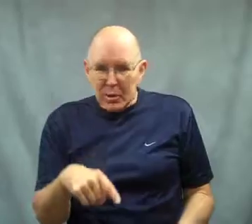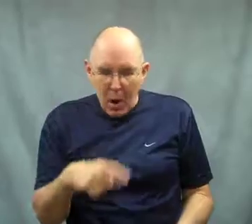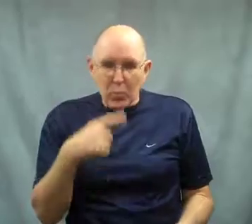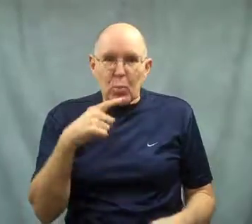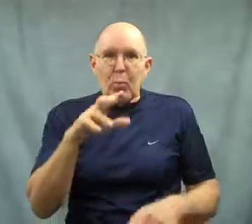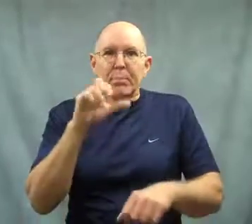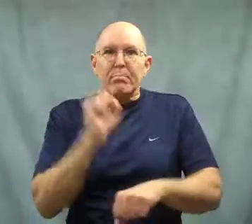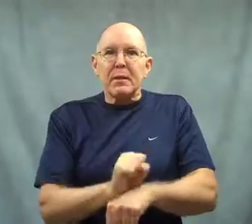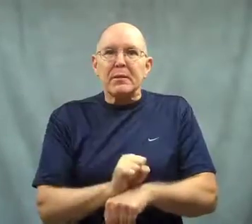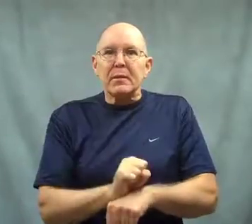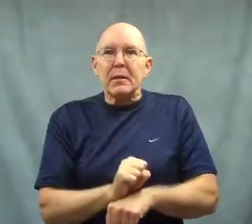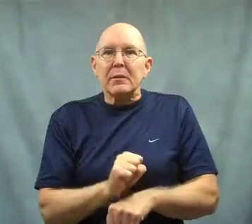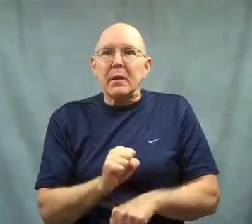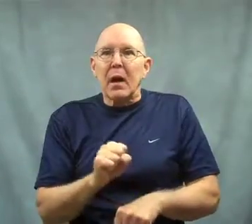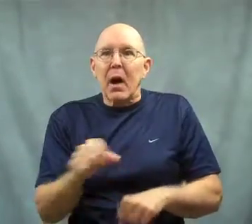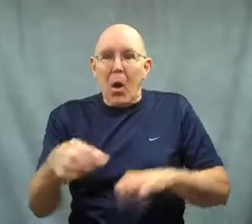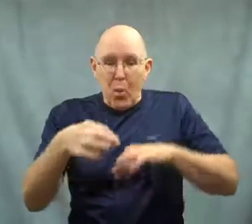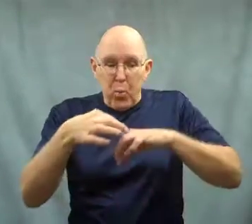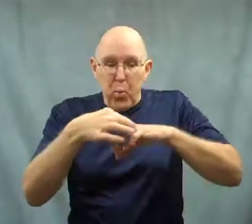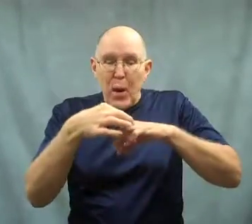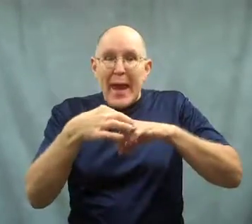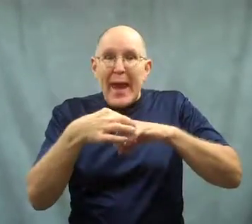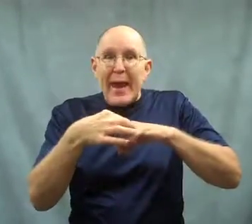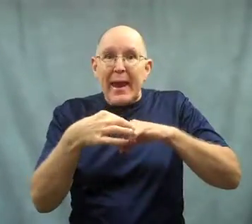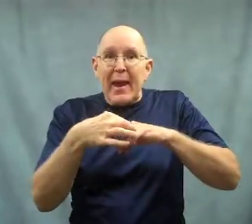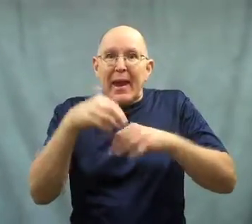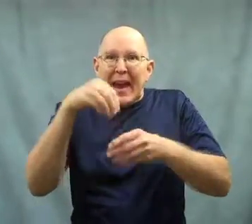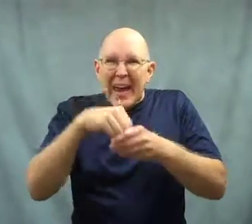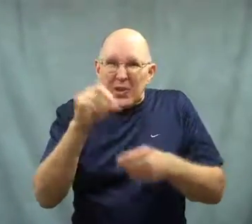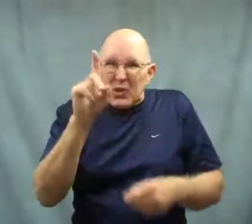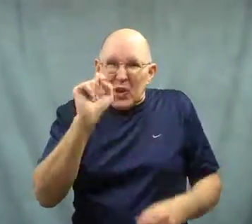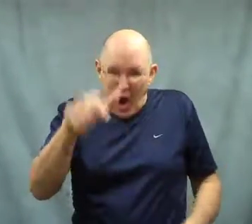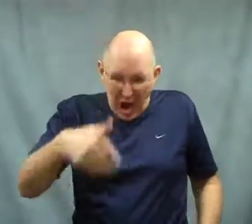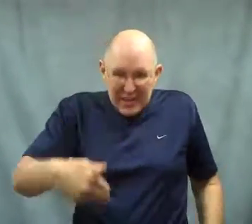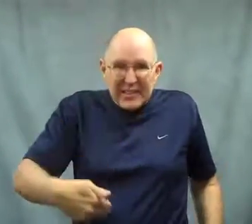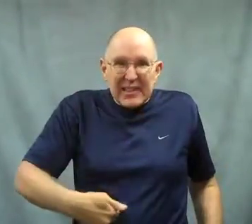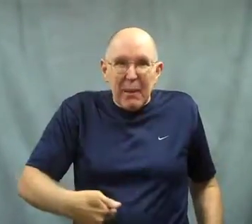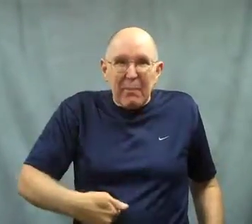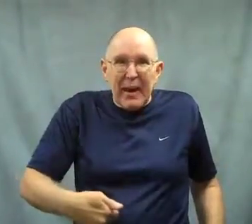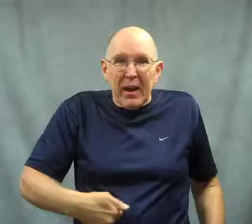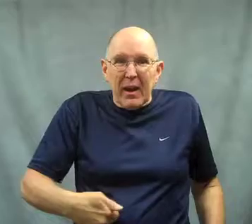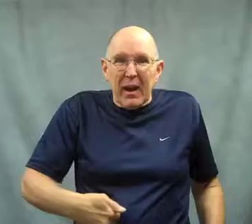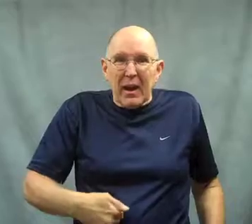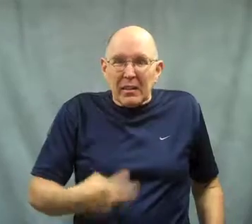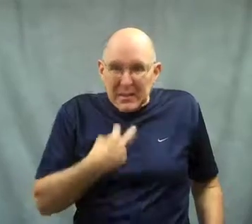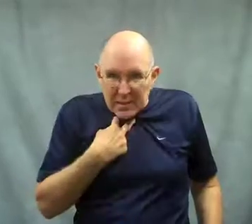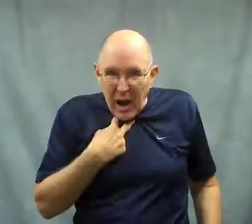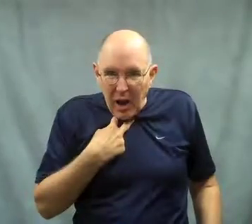Sure enough, the ring was in the dog's stomach!